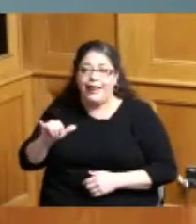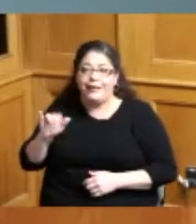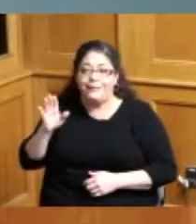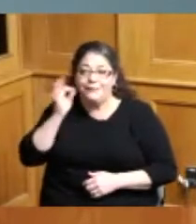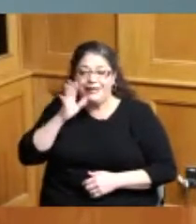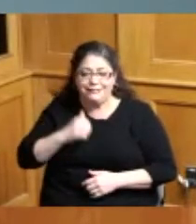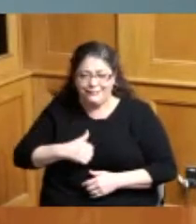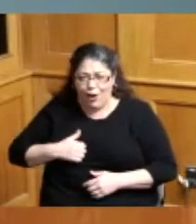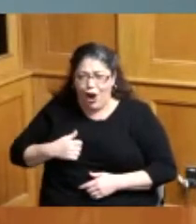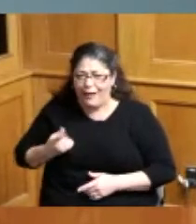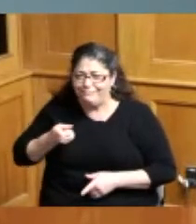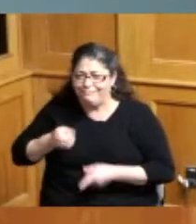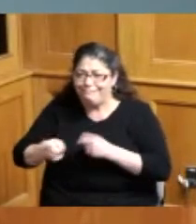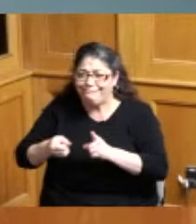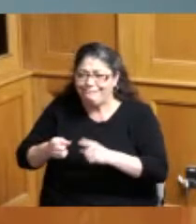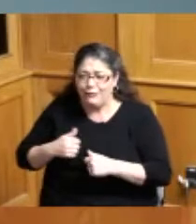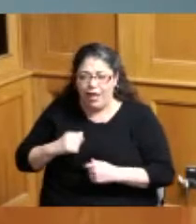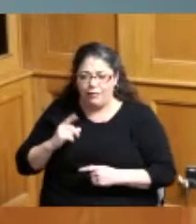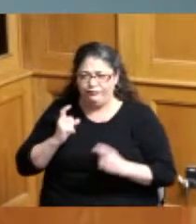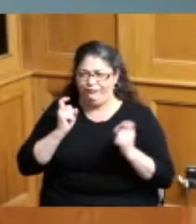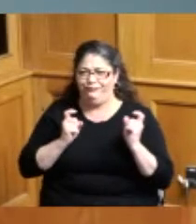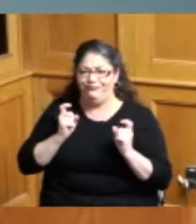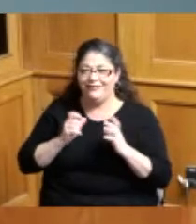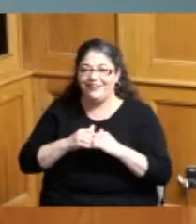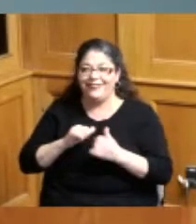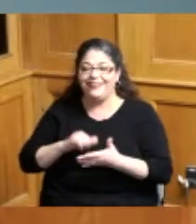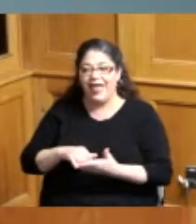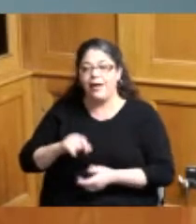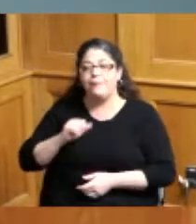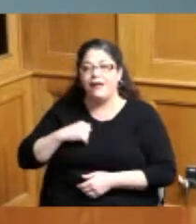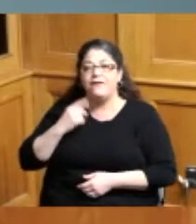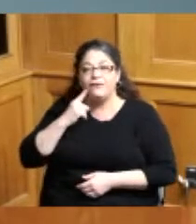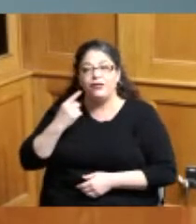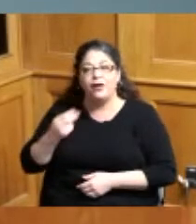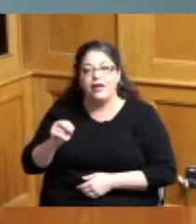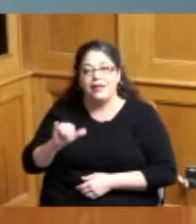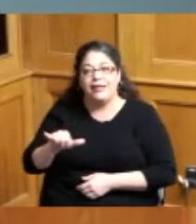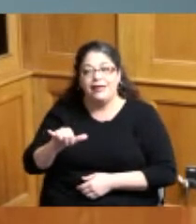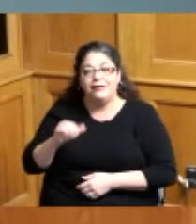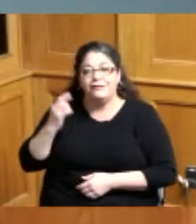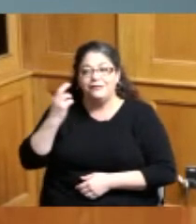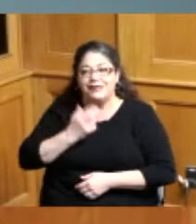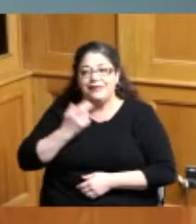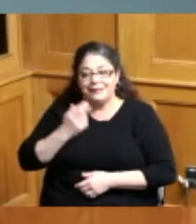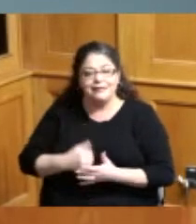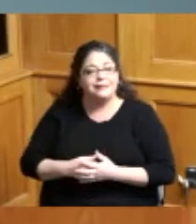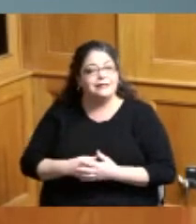that but just to make sure to ensure that that's going to happen so I don't know how long that will